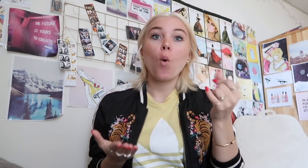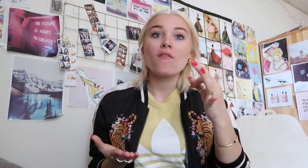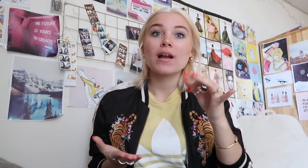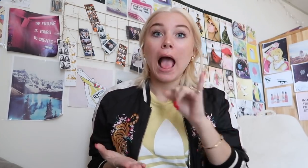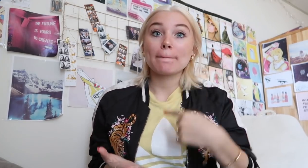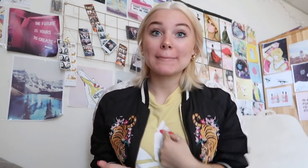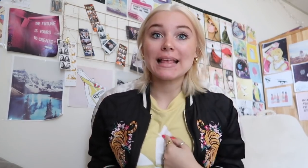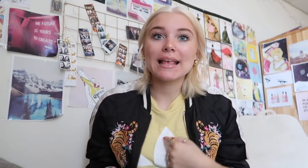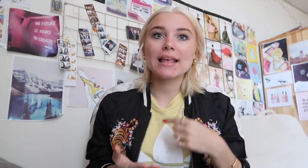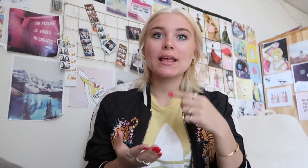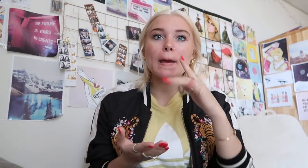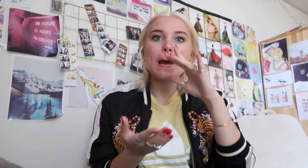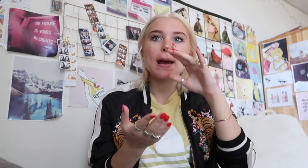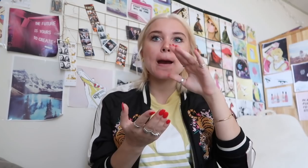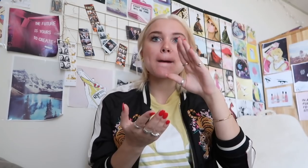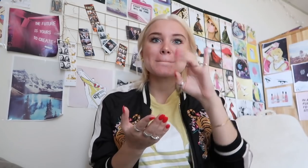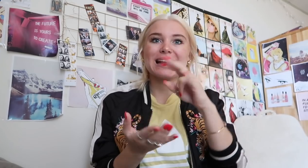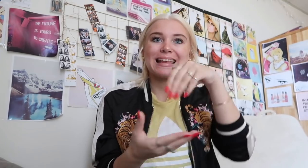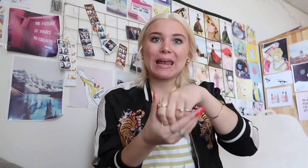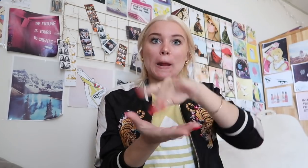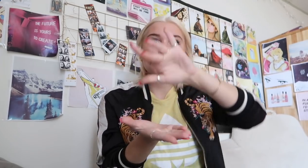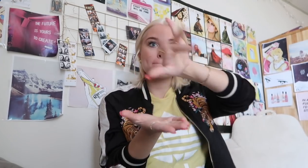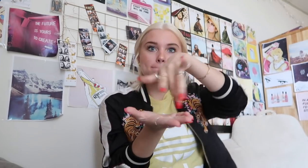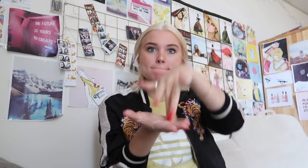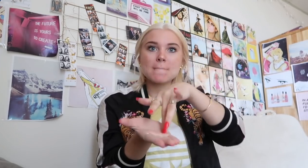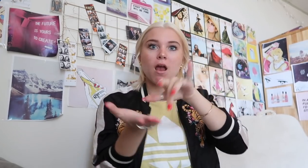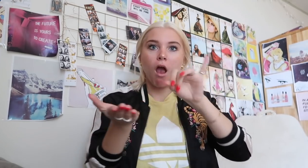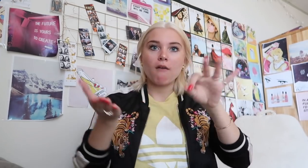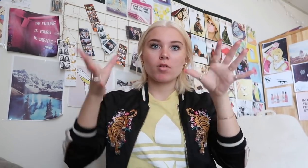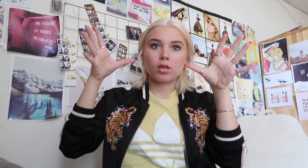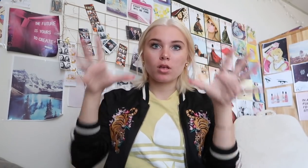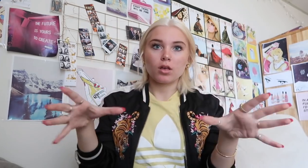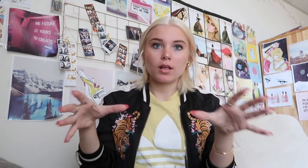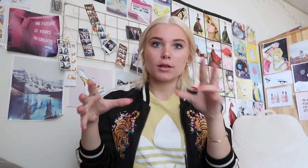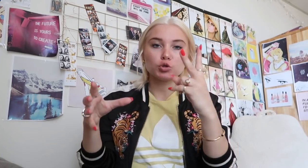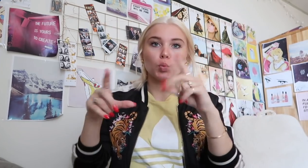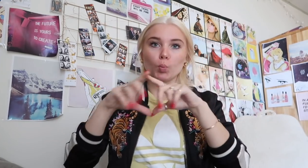a few people like me in Gallaudet University are still struggling with getting fit in both groups